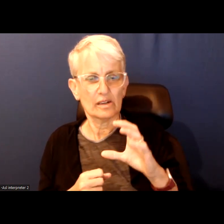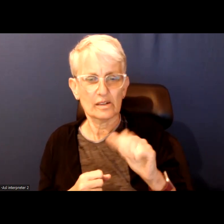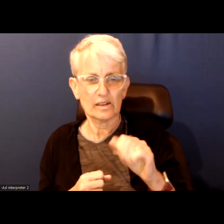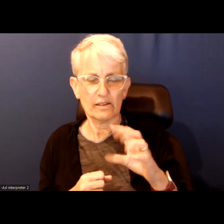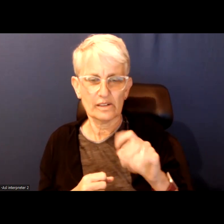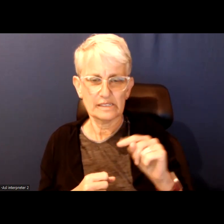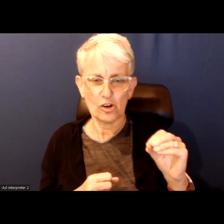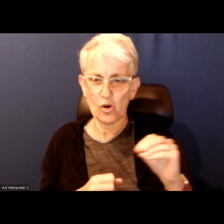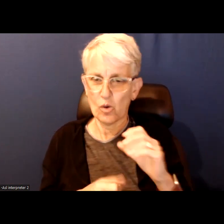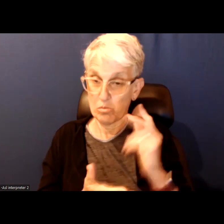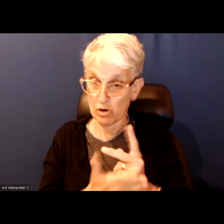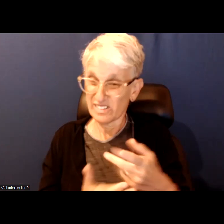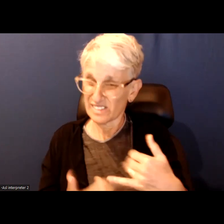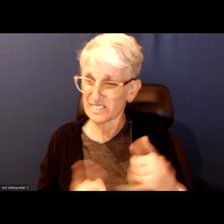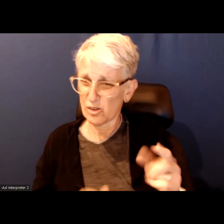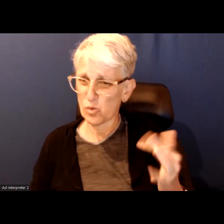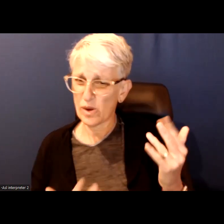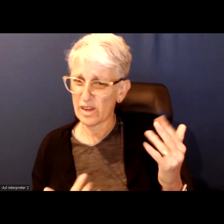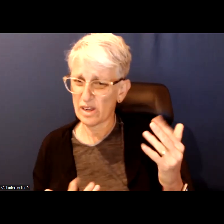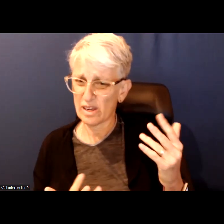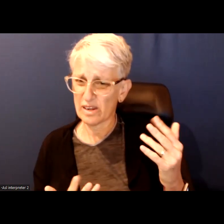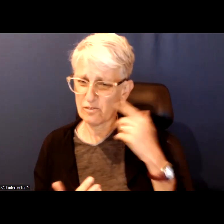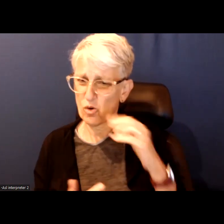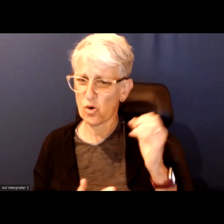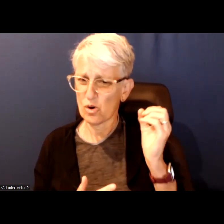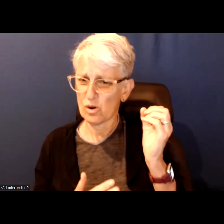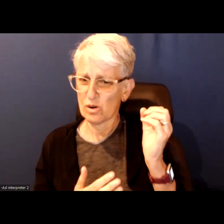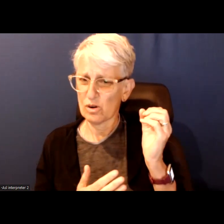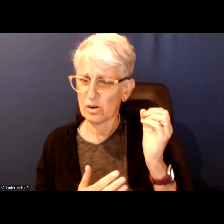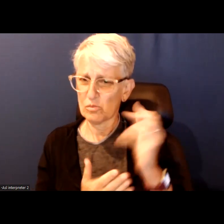are still waiting for those approvals to happen so that they can actually do what they are